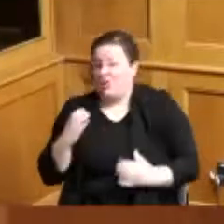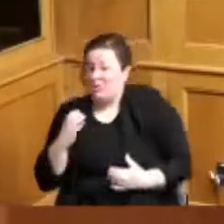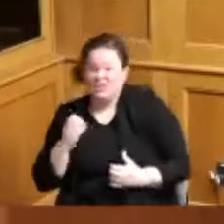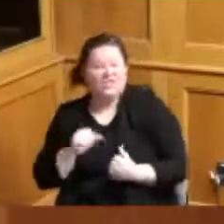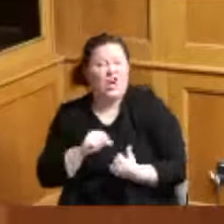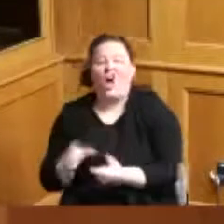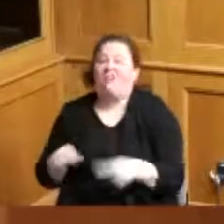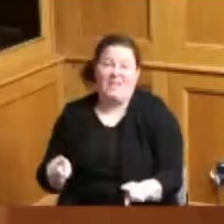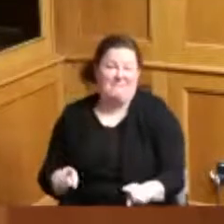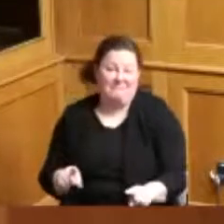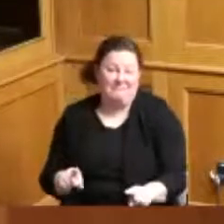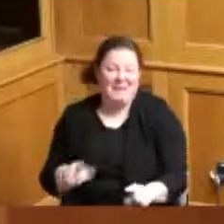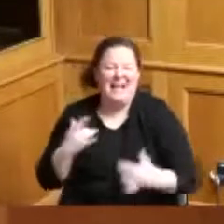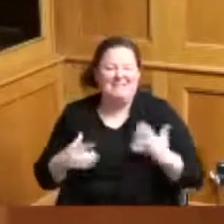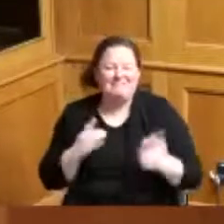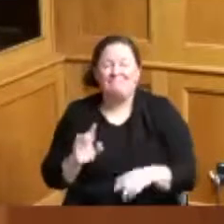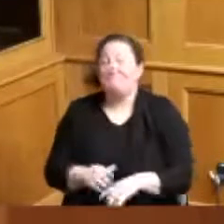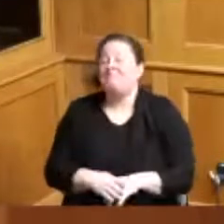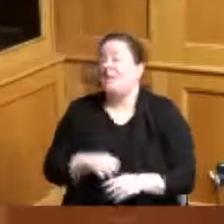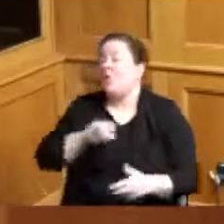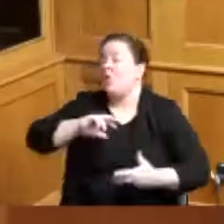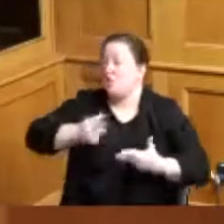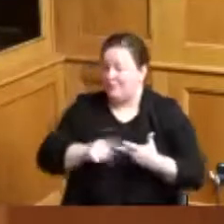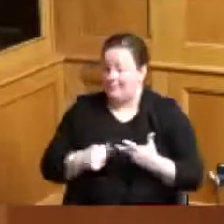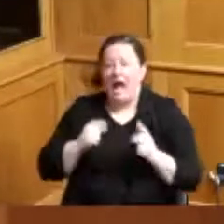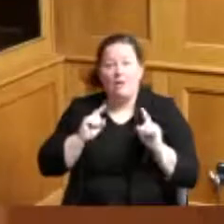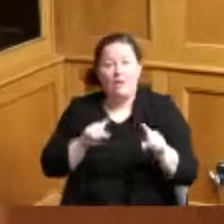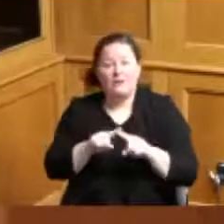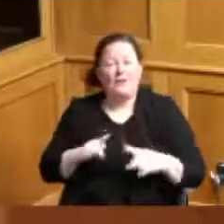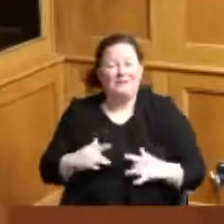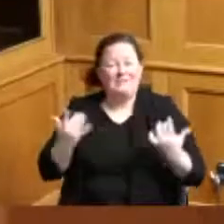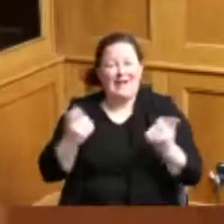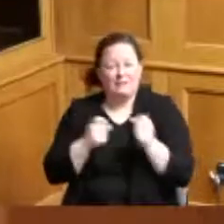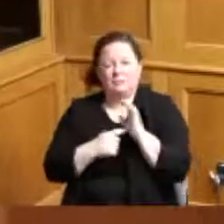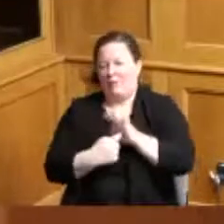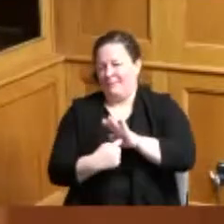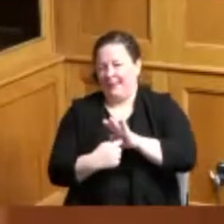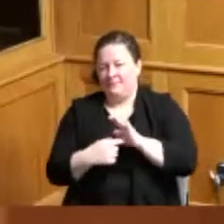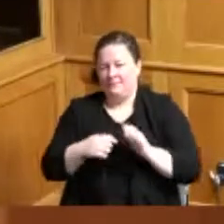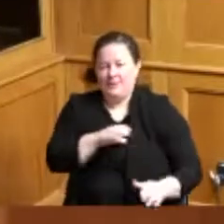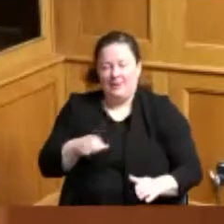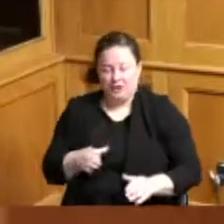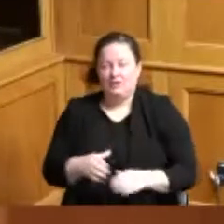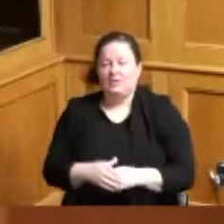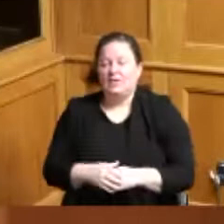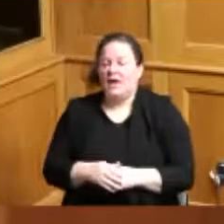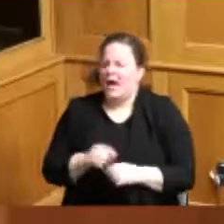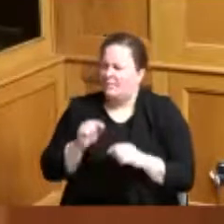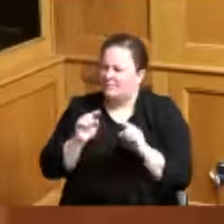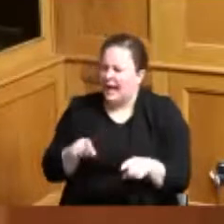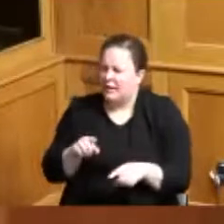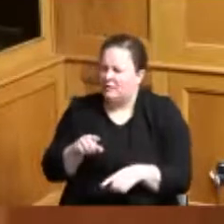lastly I went to an event represented the commission down at the annual memorial walk